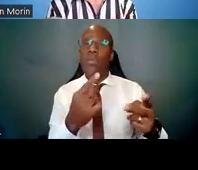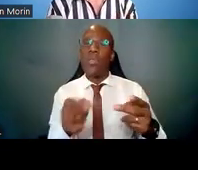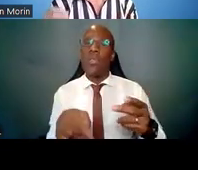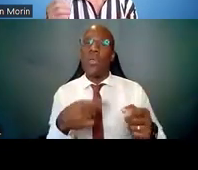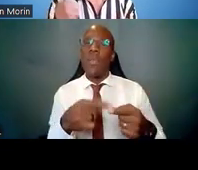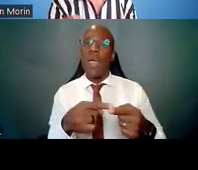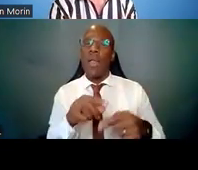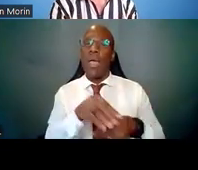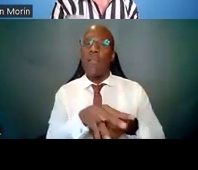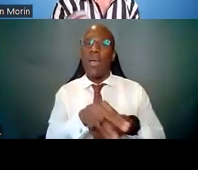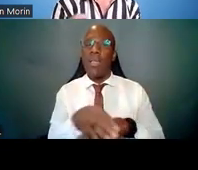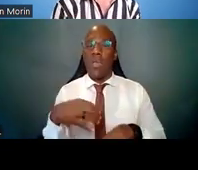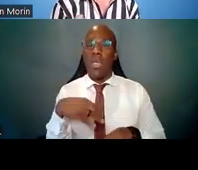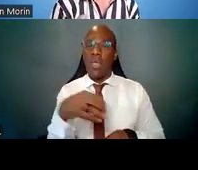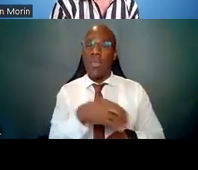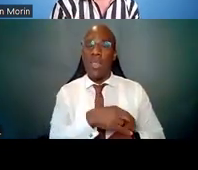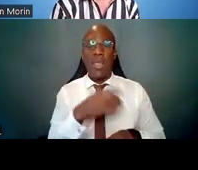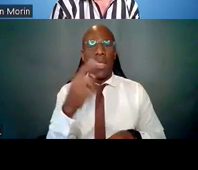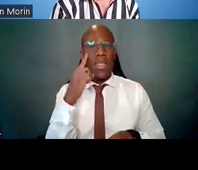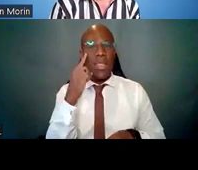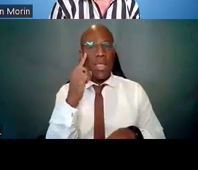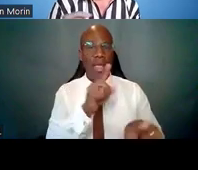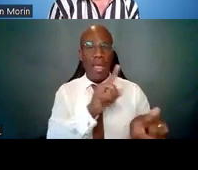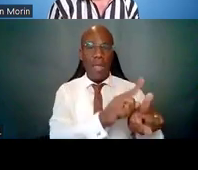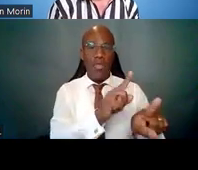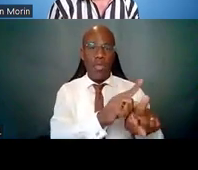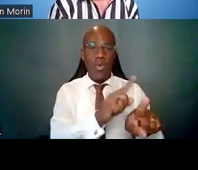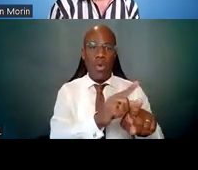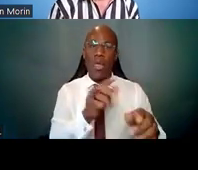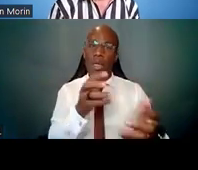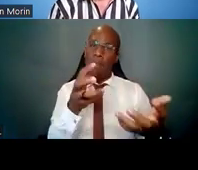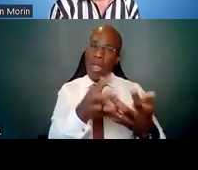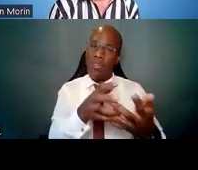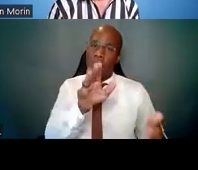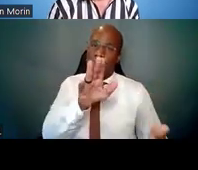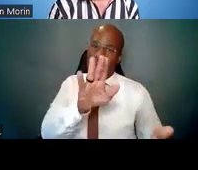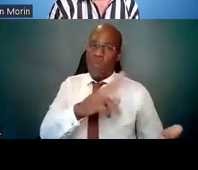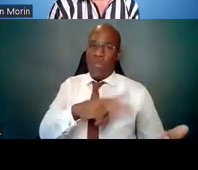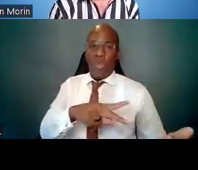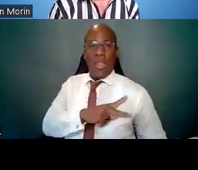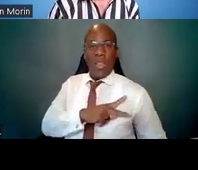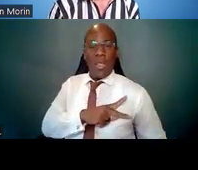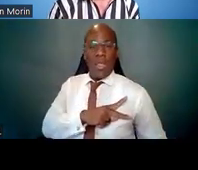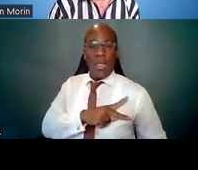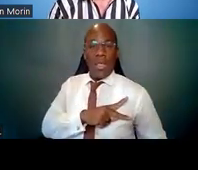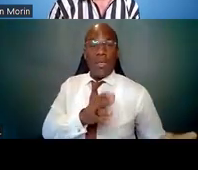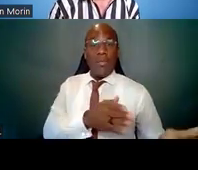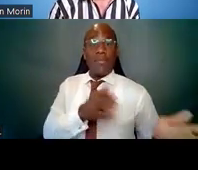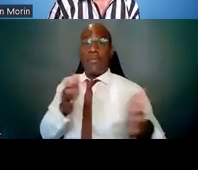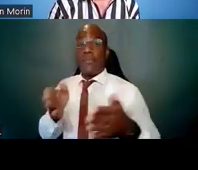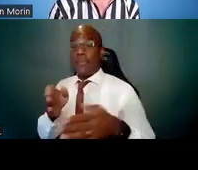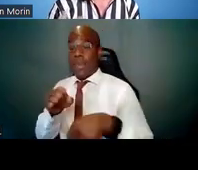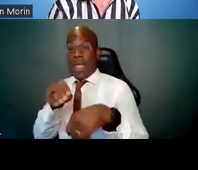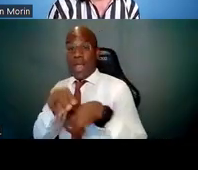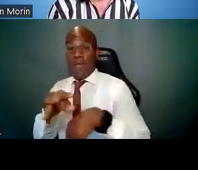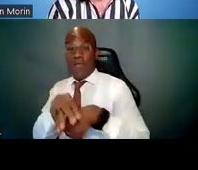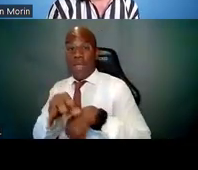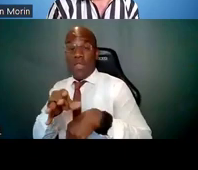as mentors are personal to you, advisory committees tend to be those associated with programs